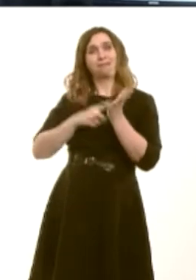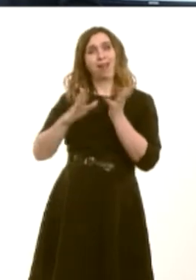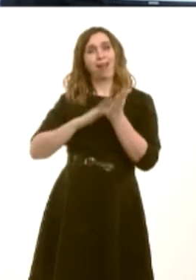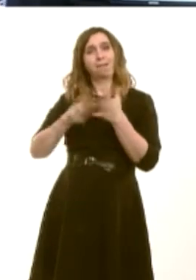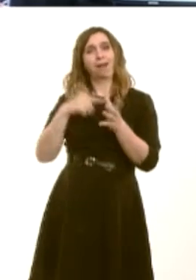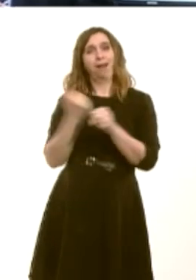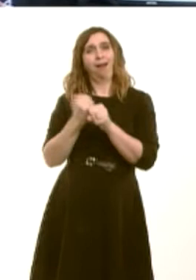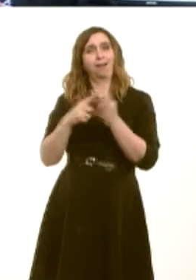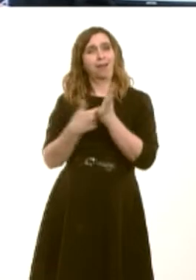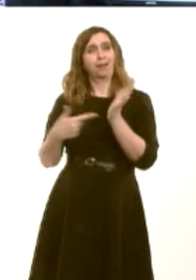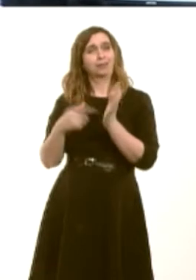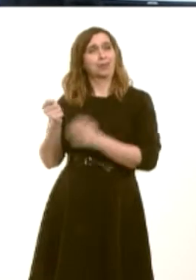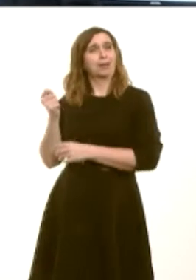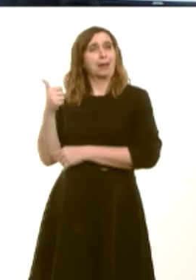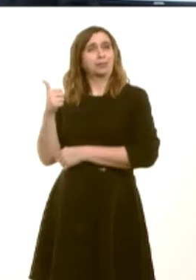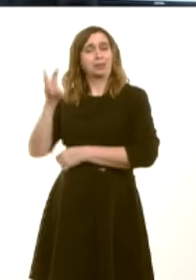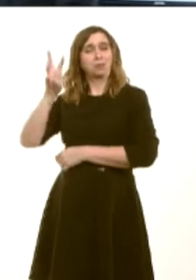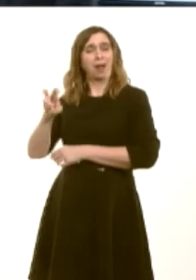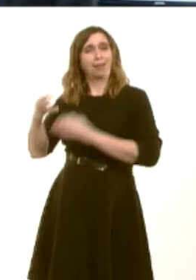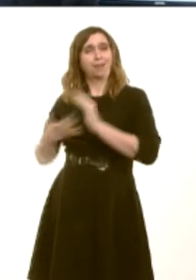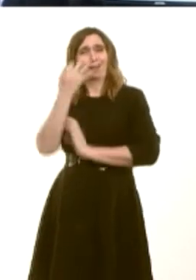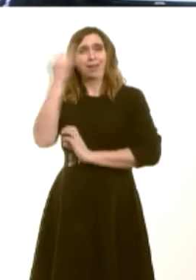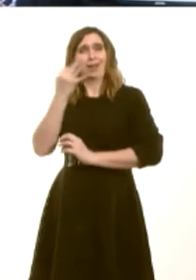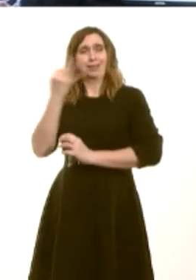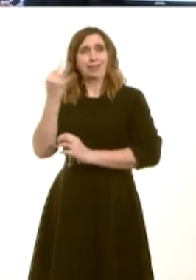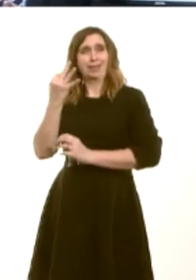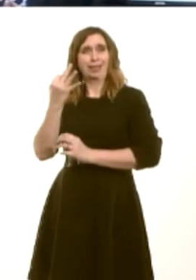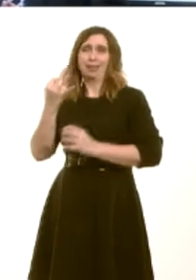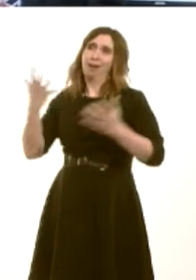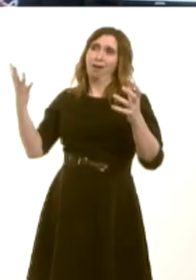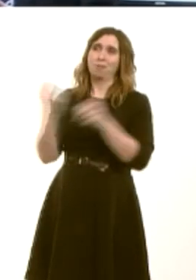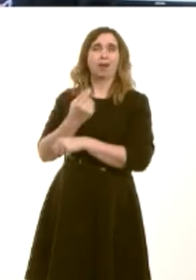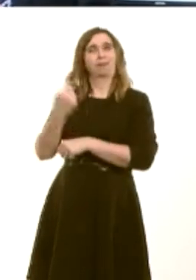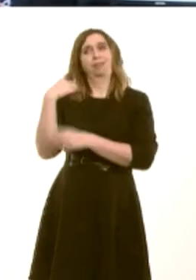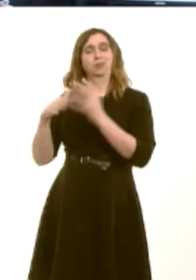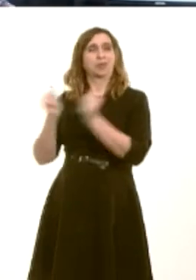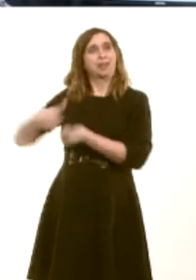who captained Wales under-18s to victory last weekend? Would you be willing to write to